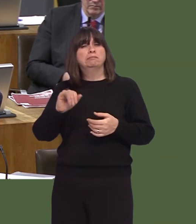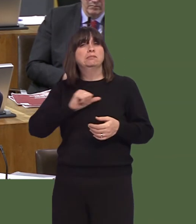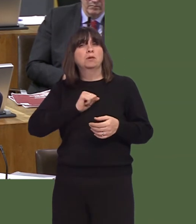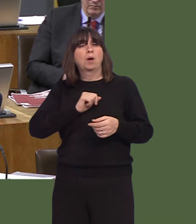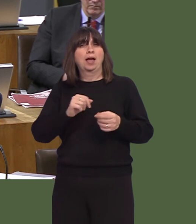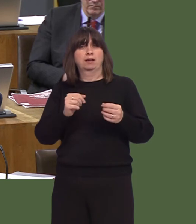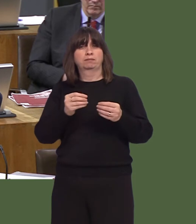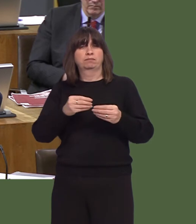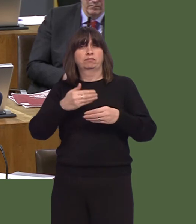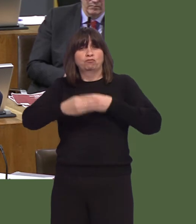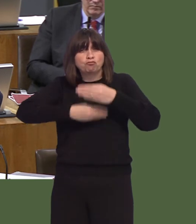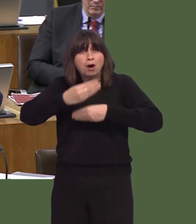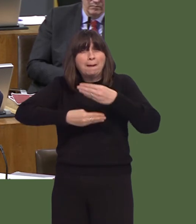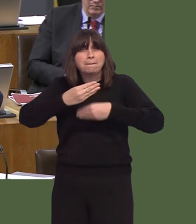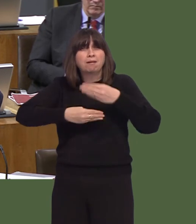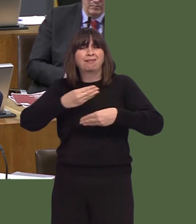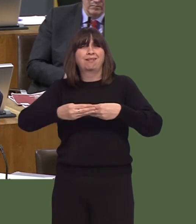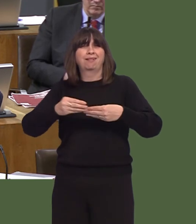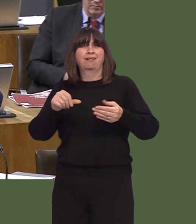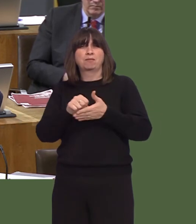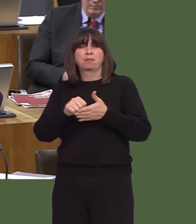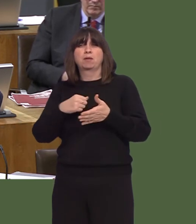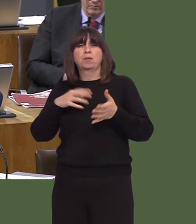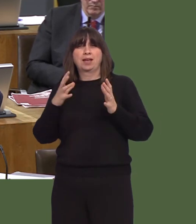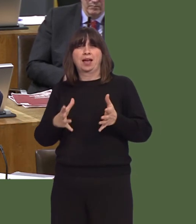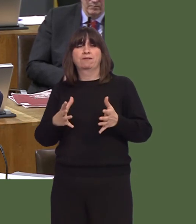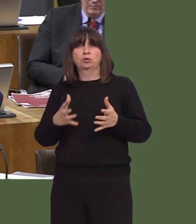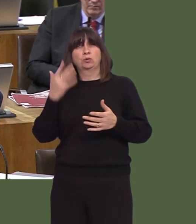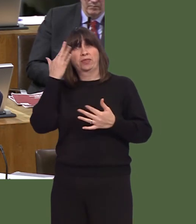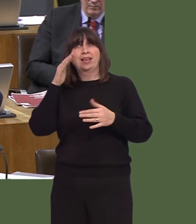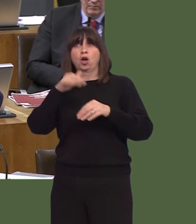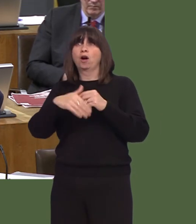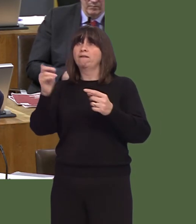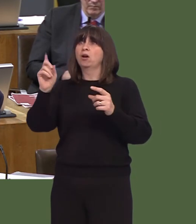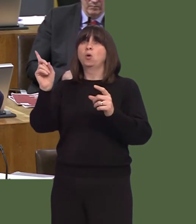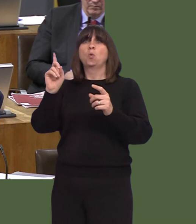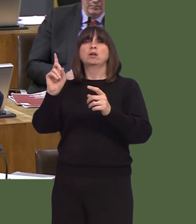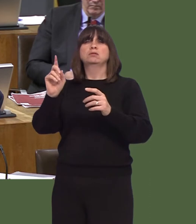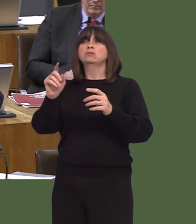Ond nid yw hynny'n meddwl allwn ni ddim ystyried cynlluniau er mwyn lleihau'r plastig sydd ddim yn cael ei ailddefnyddio.